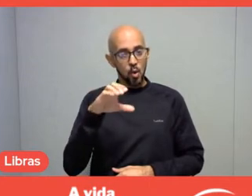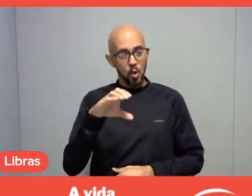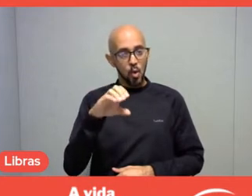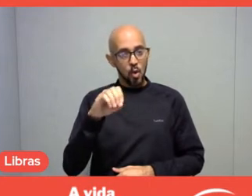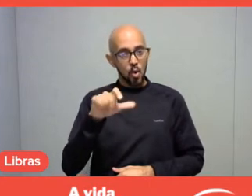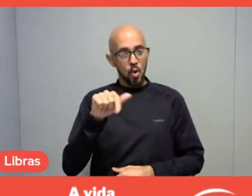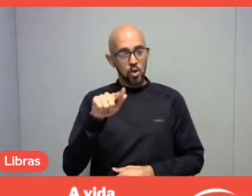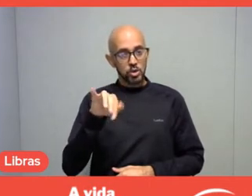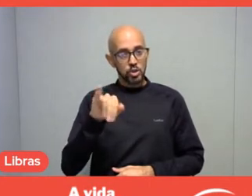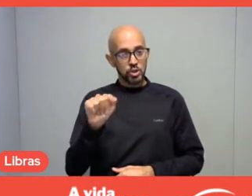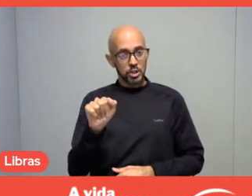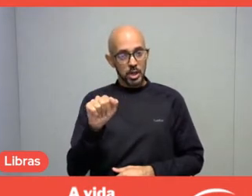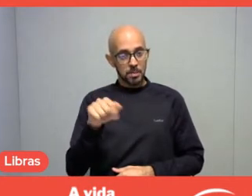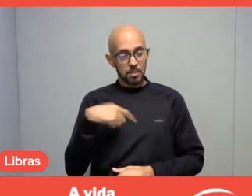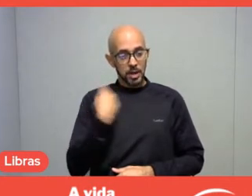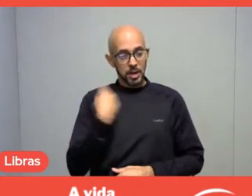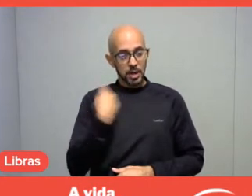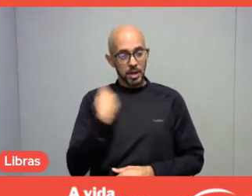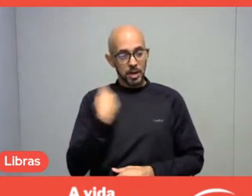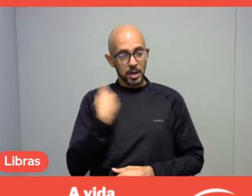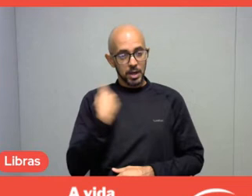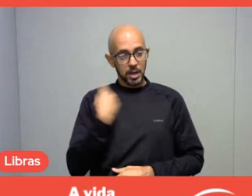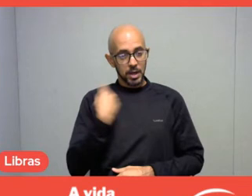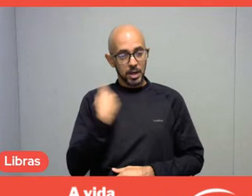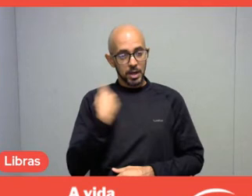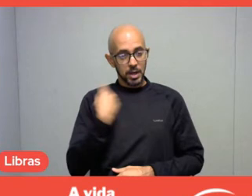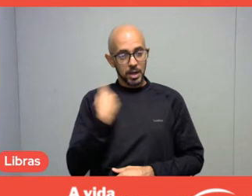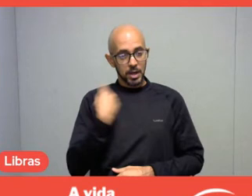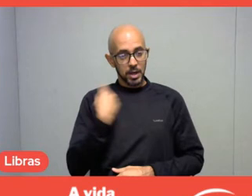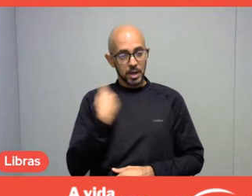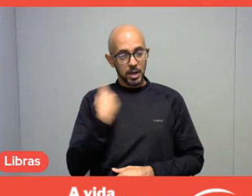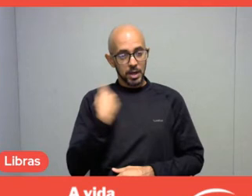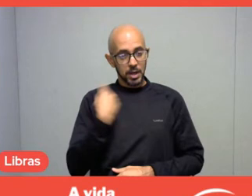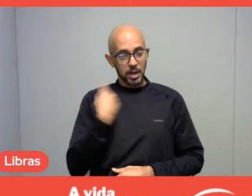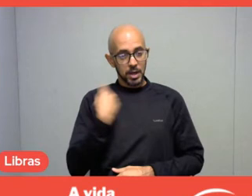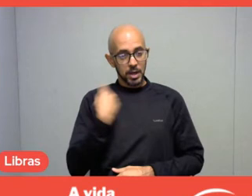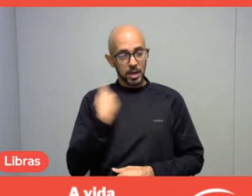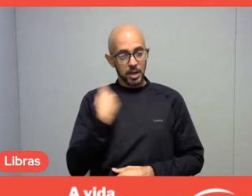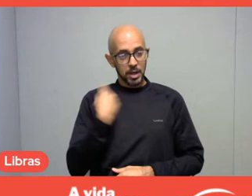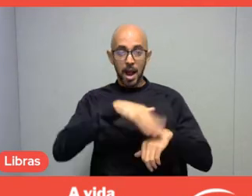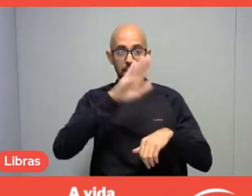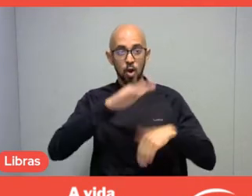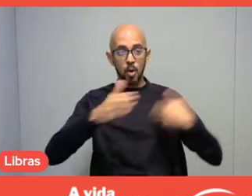Today, the MST is the largest producer of organic rice in Latin America, among other products.